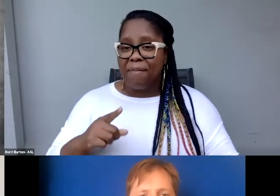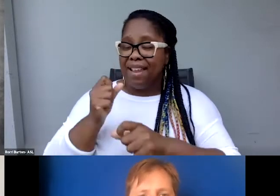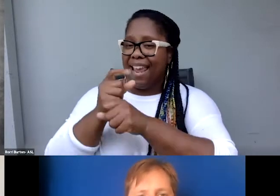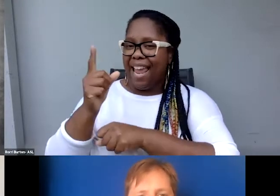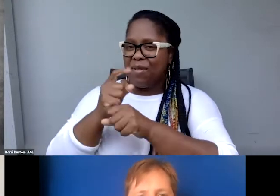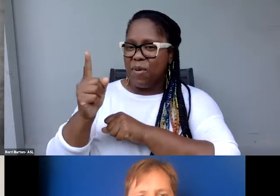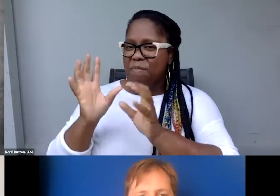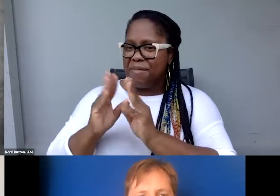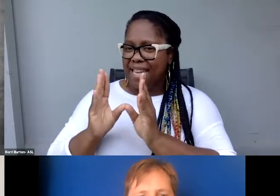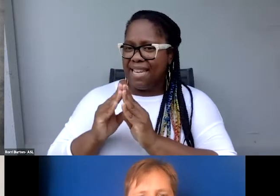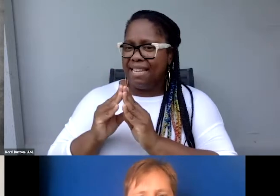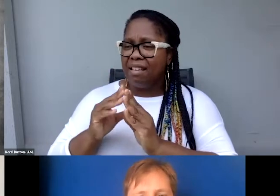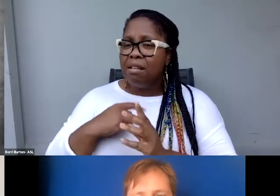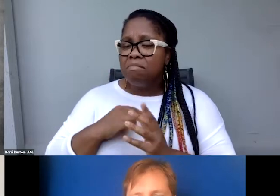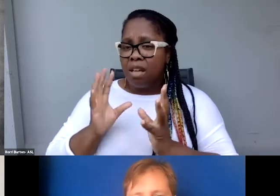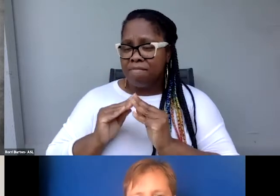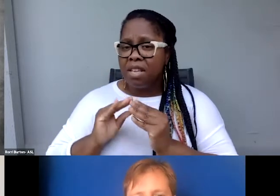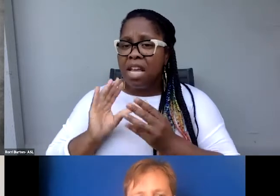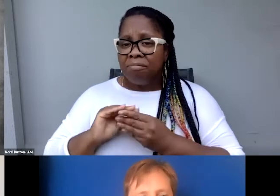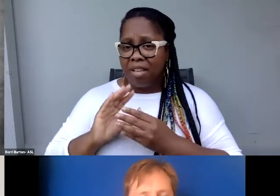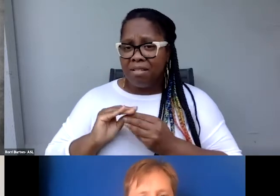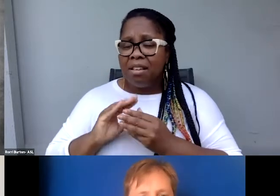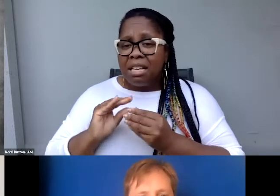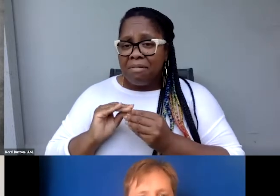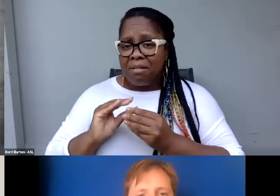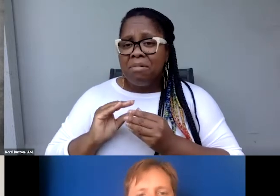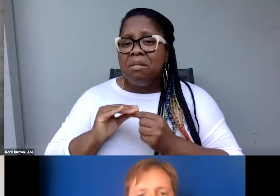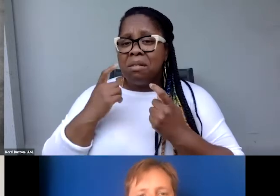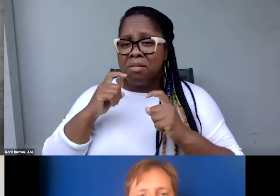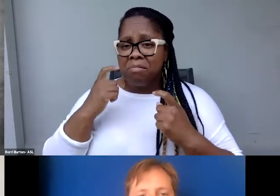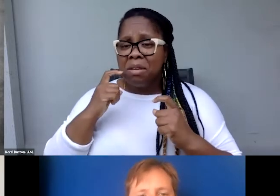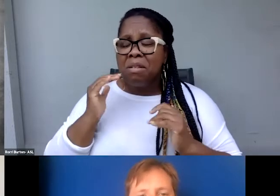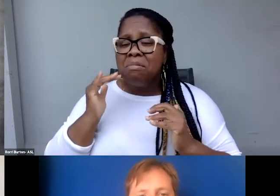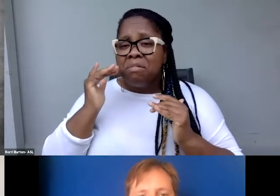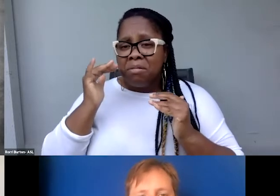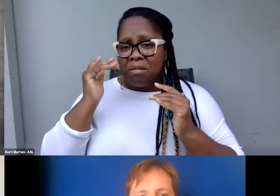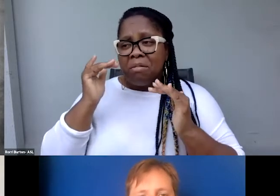I would start crying, telling people we are a cooperative